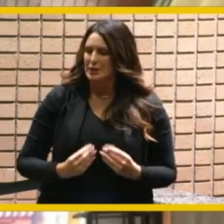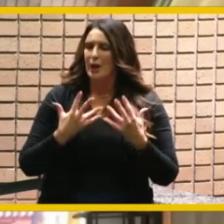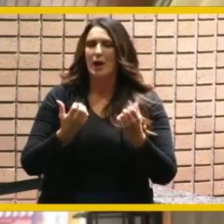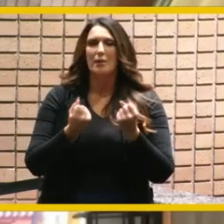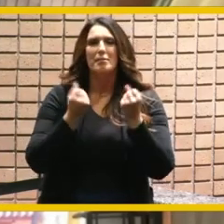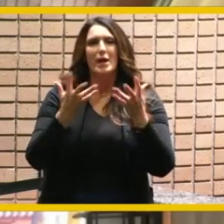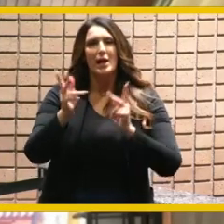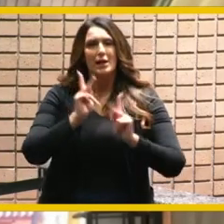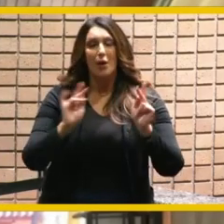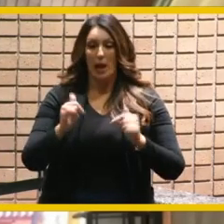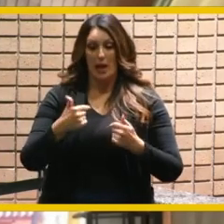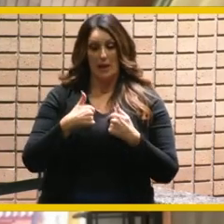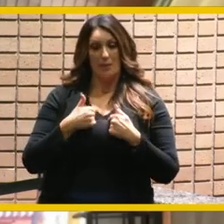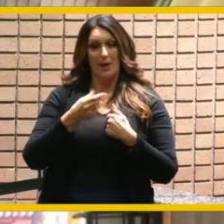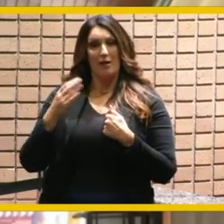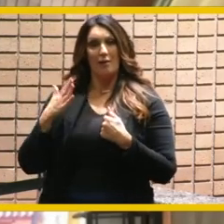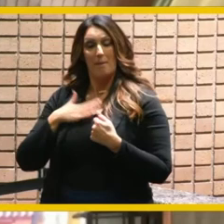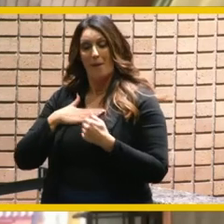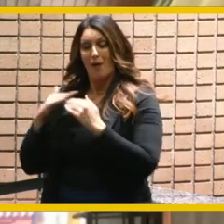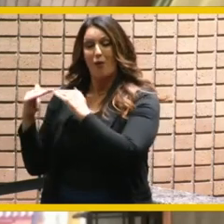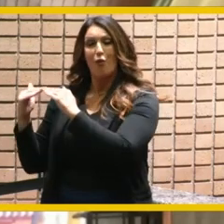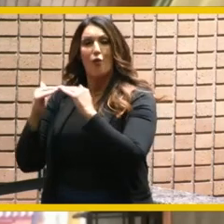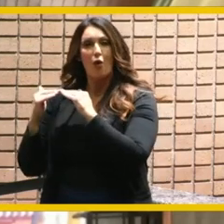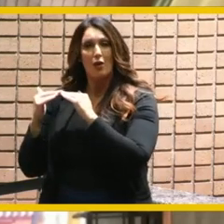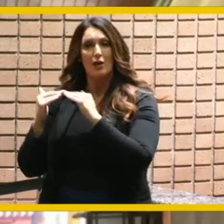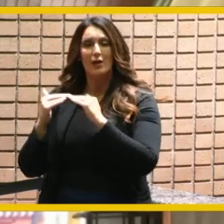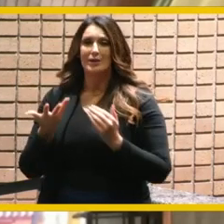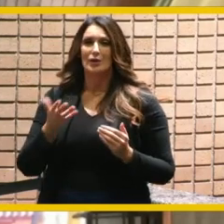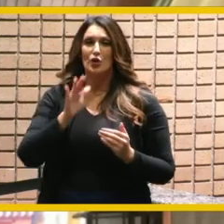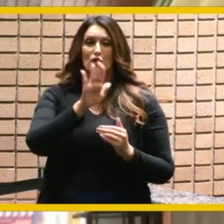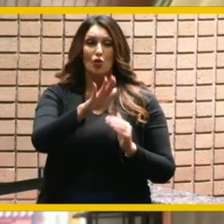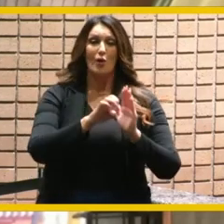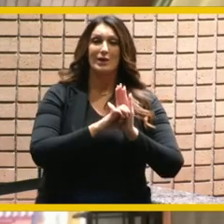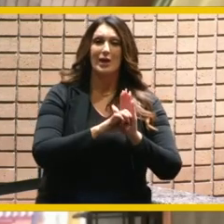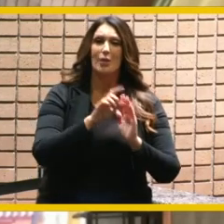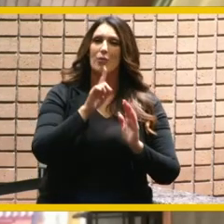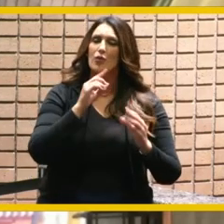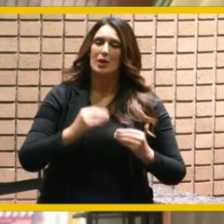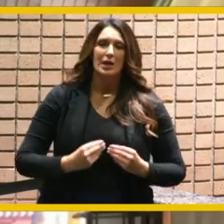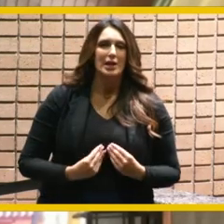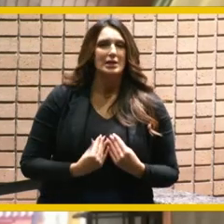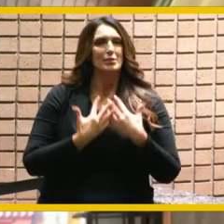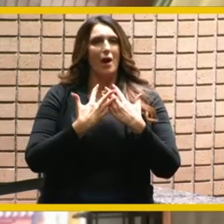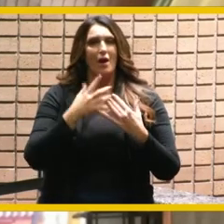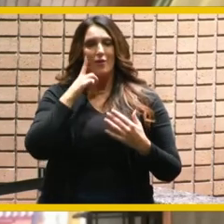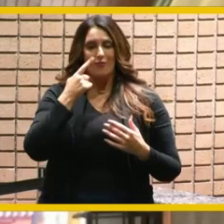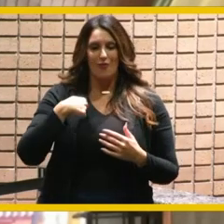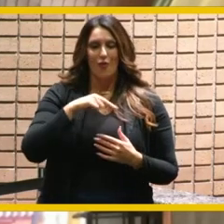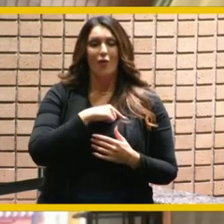colleagues to serve our city your example has really been inspirational and and we all have